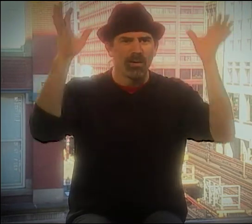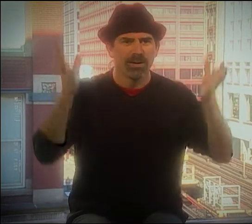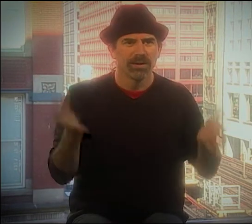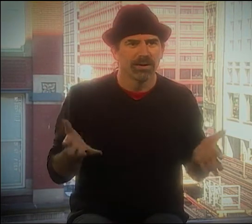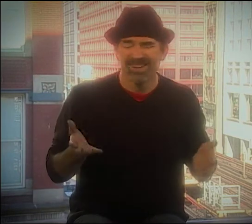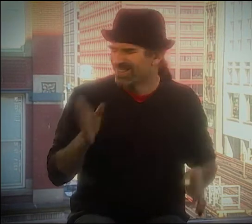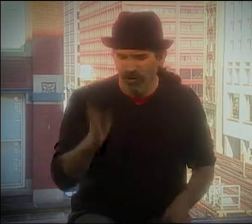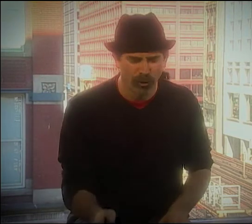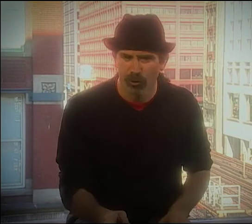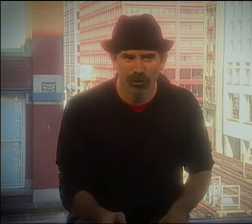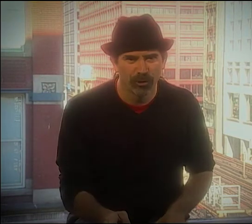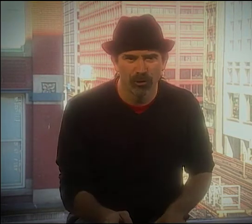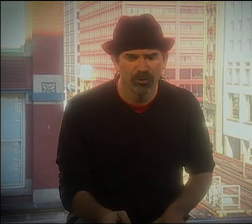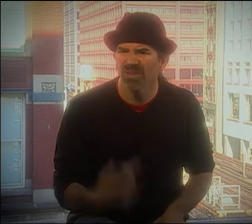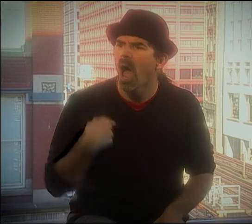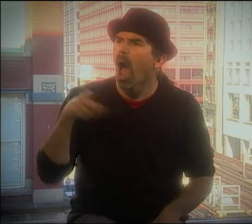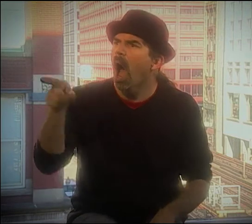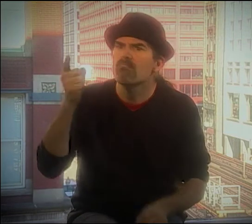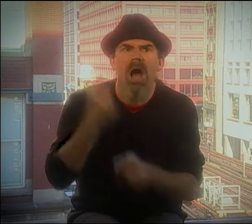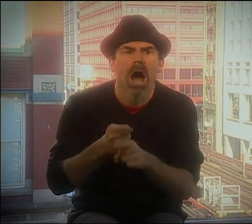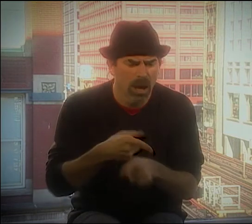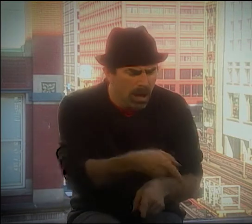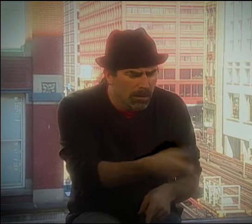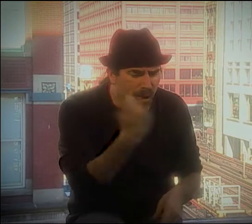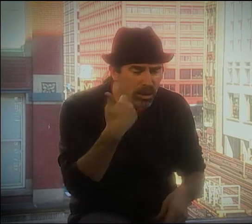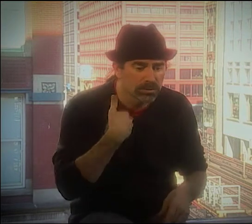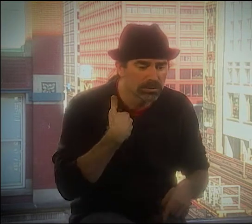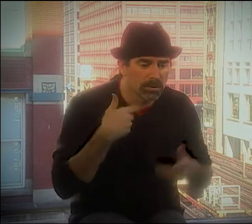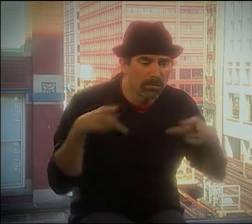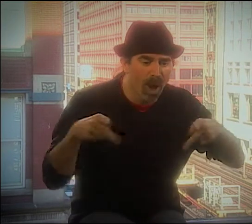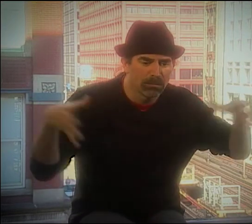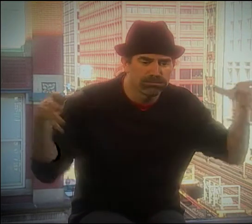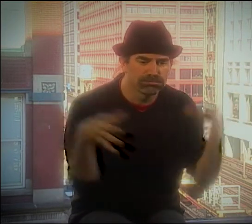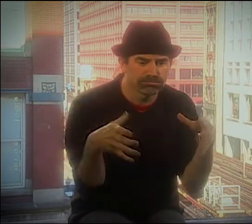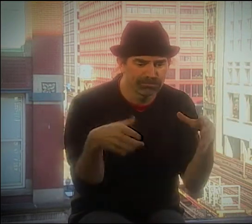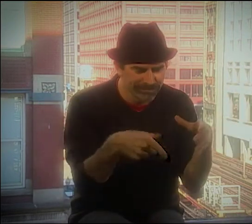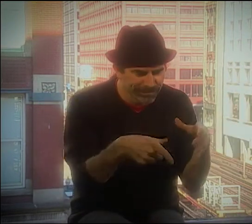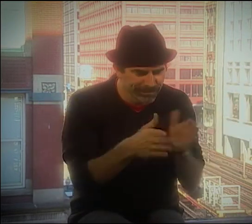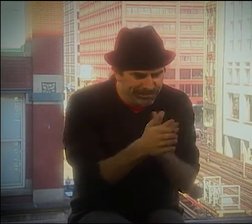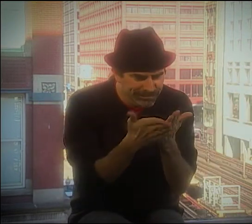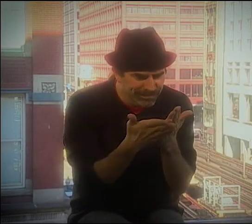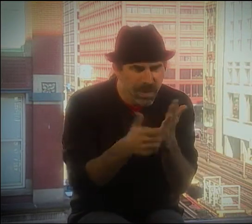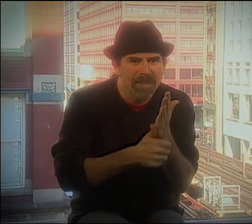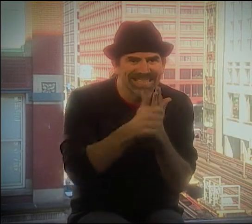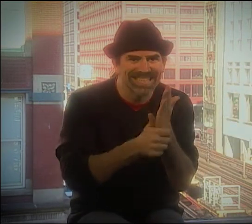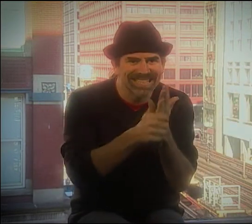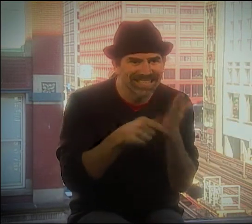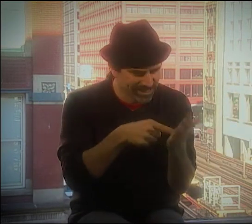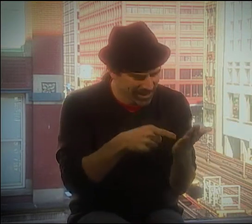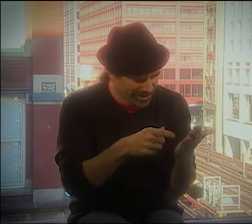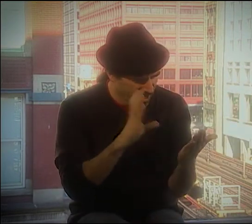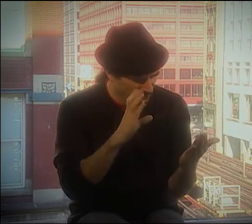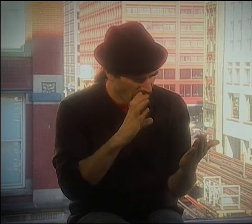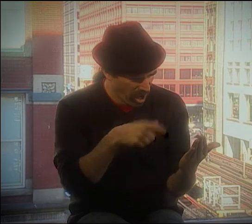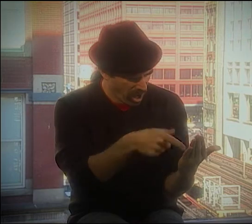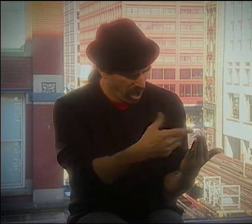STUFF--I LET GO OF ALL MY OLD WAYS, AND I WENT, "YES, THIS IS RIGHT. AND THEN WHEN WE GOT TOGETHER FOR THESE PARTIES AND WE LOOKED